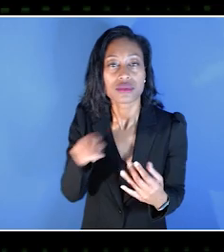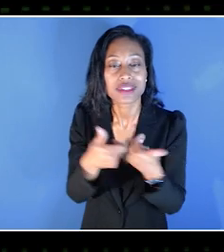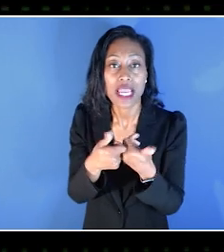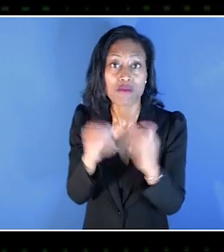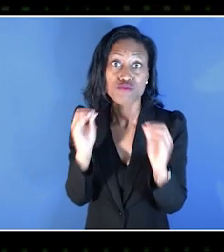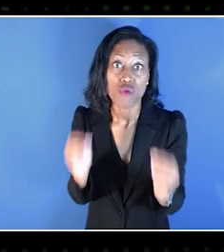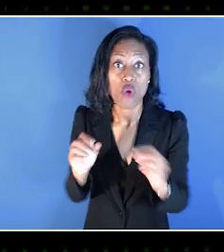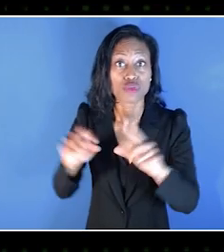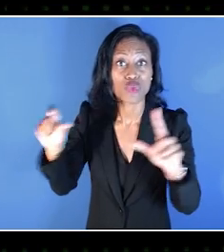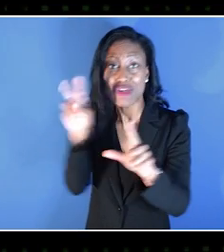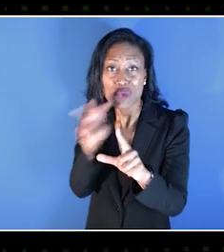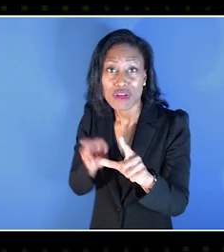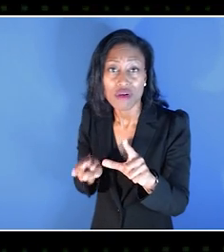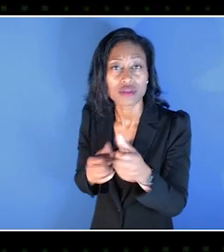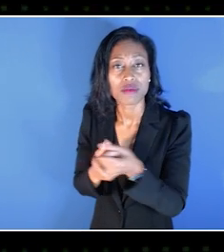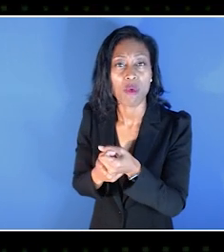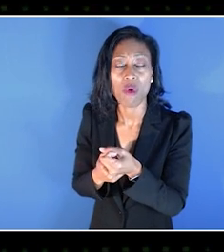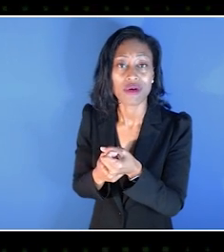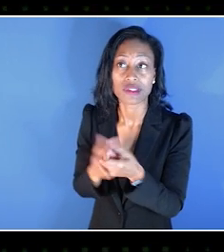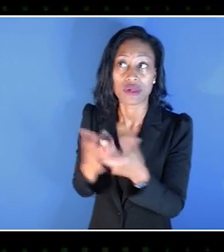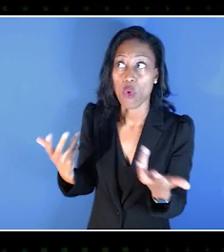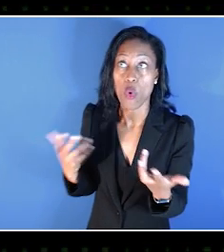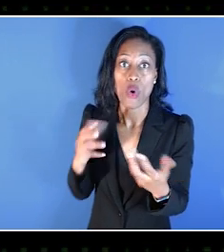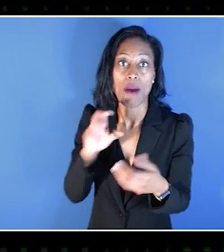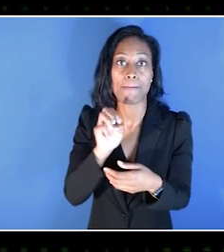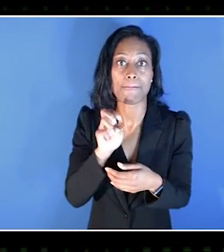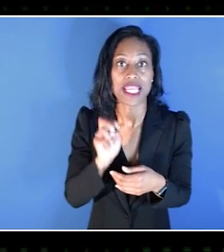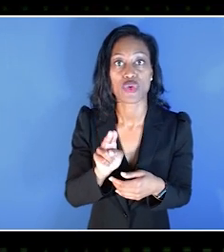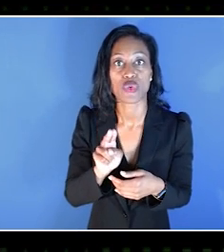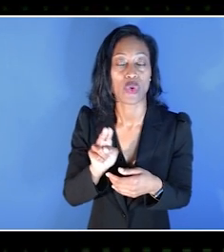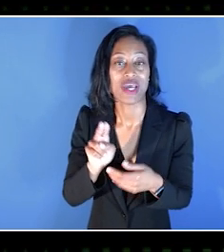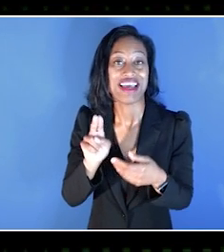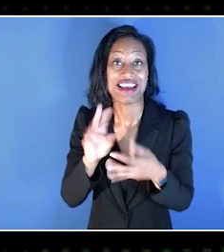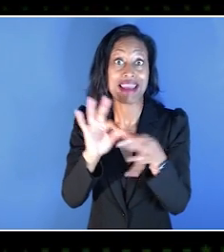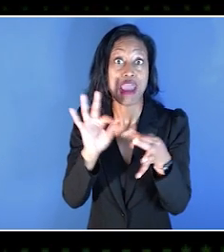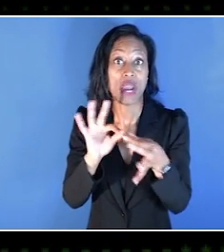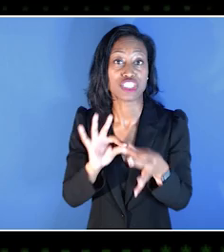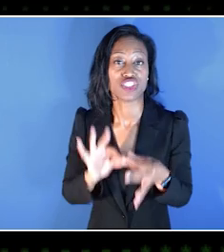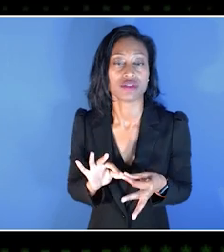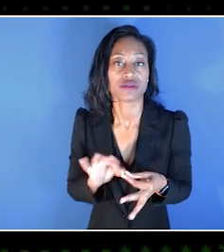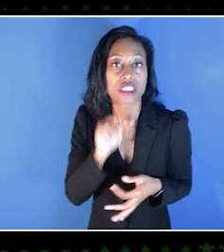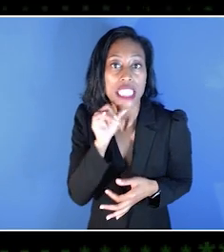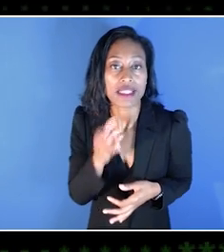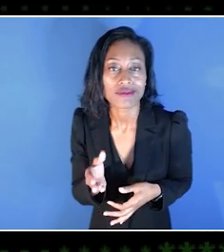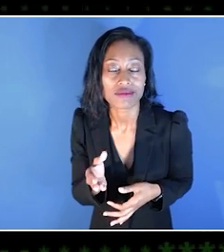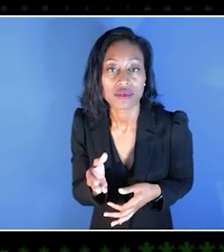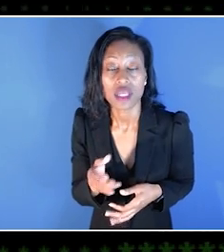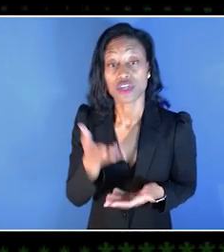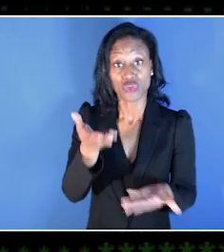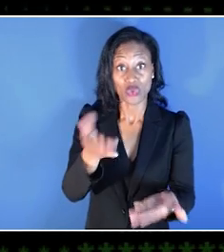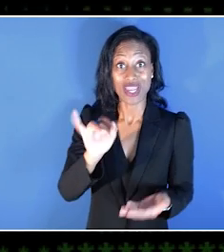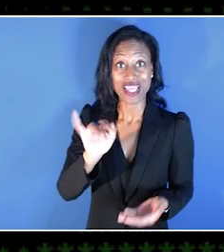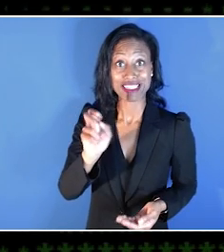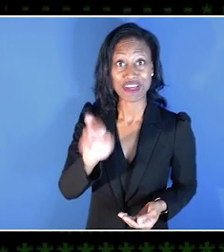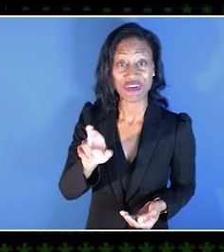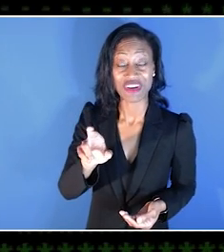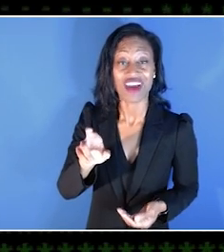that just don't have either screen reader support or menu narration. And you at INTERIOR/NIGHT were able to like integrate